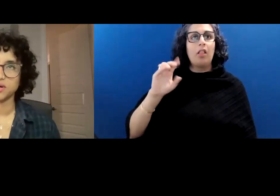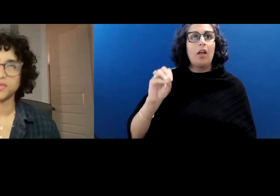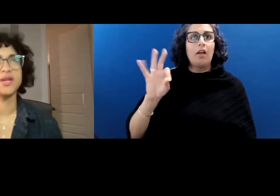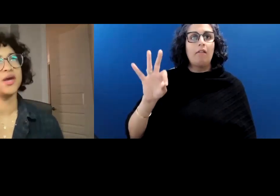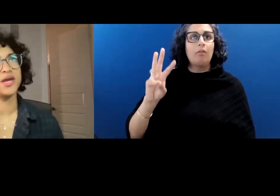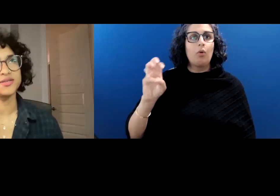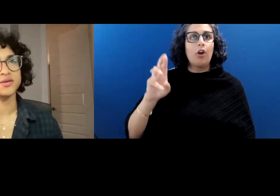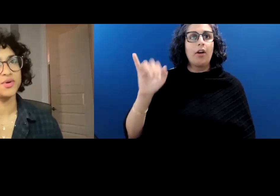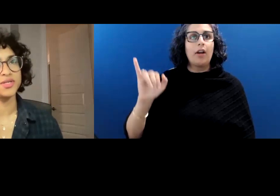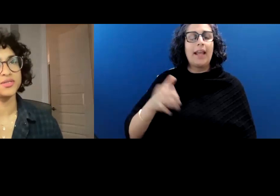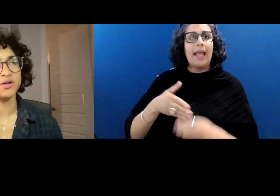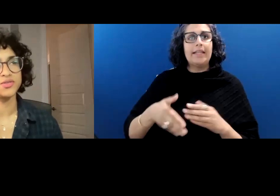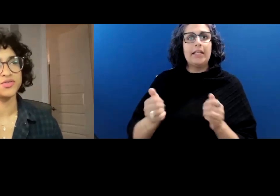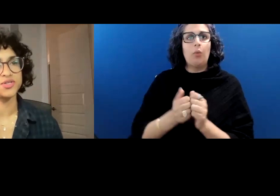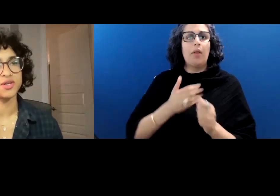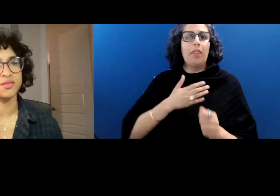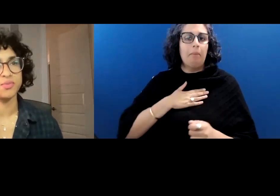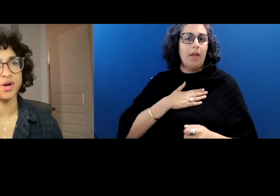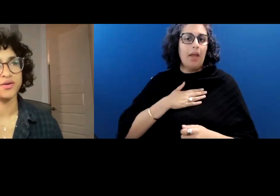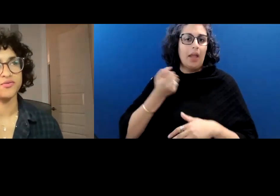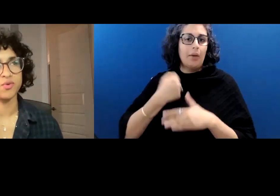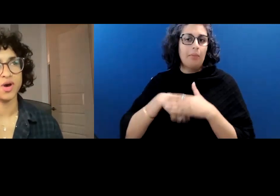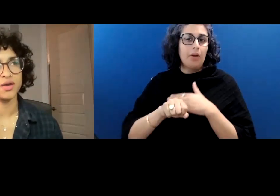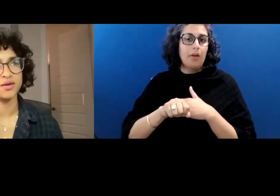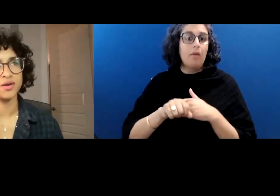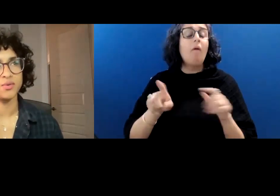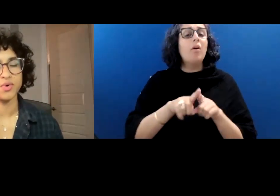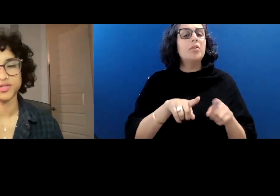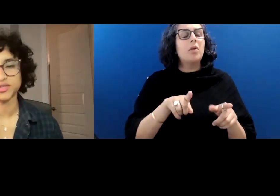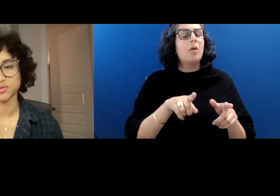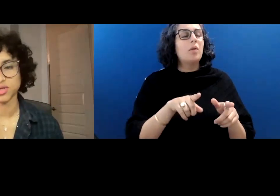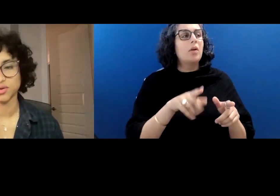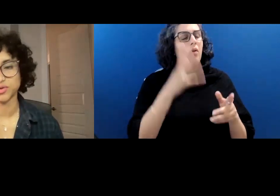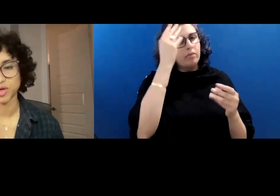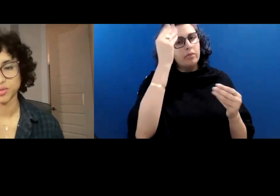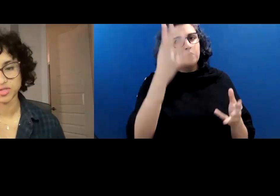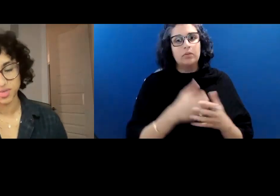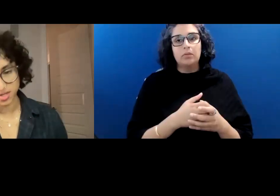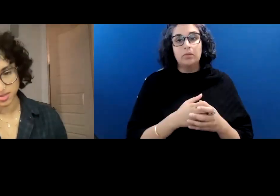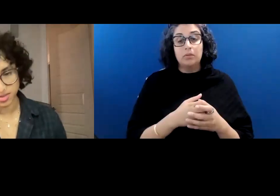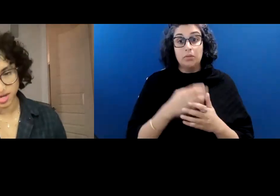guess I wanted to also just say that part of why I wanted to read older poems because